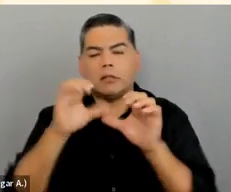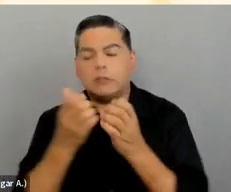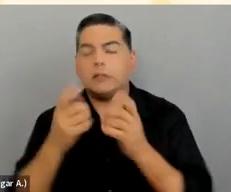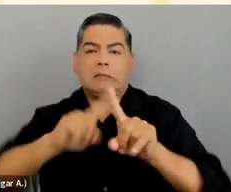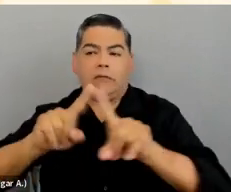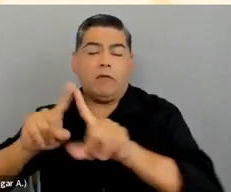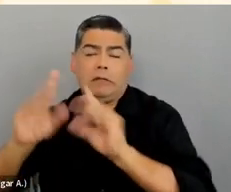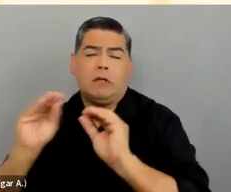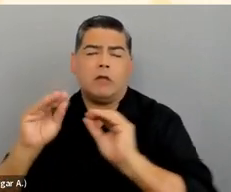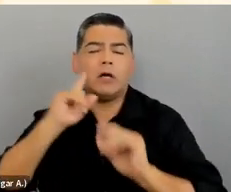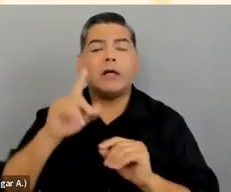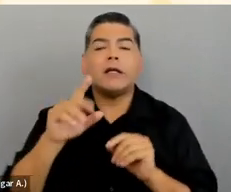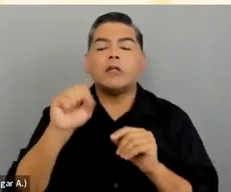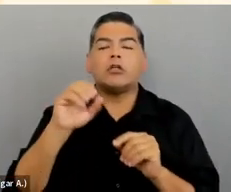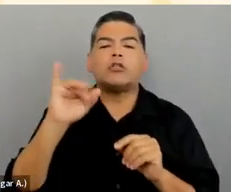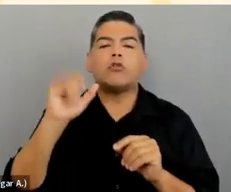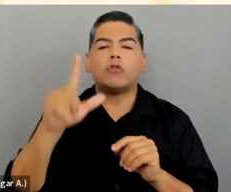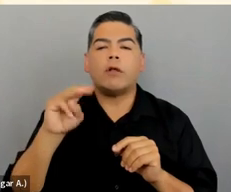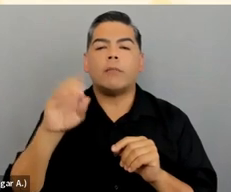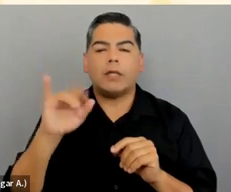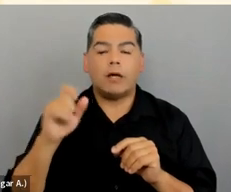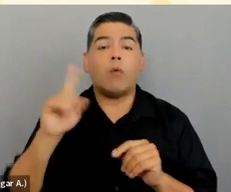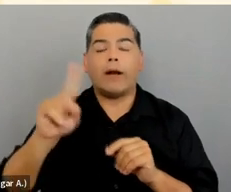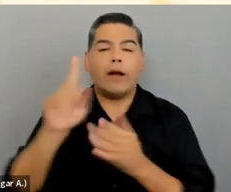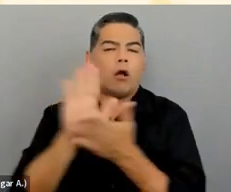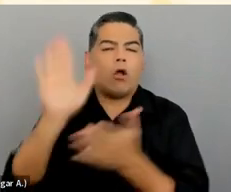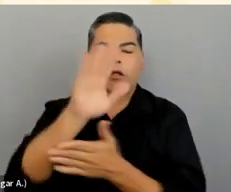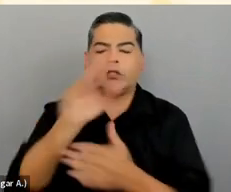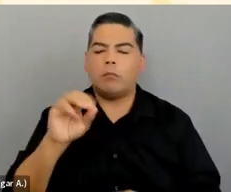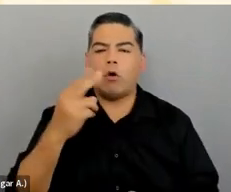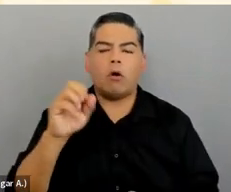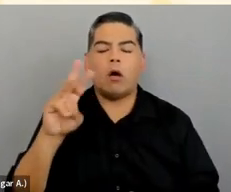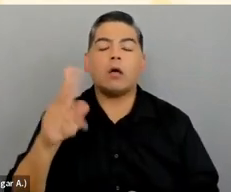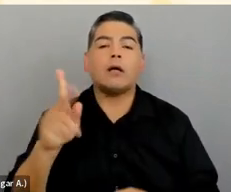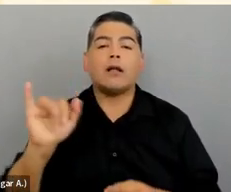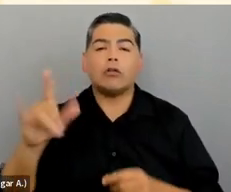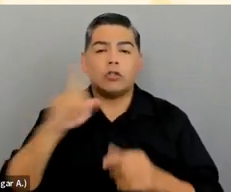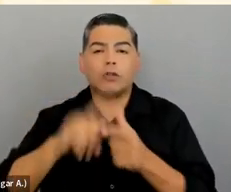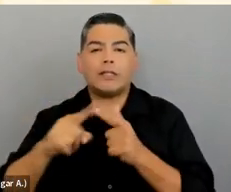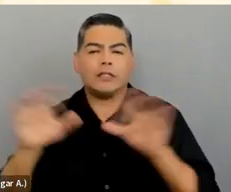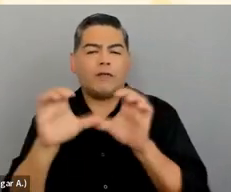and social media accessibility at Mohawk College as part of the former Accessible Media Production Graduate Certificate Program.